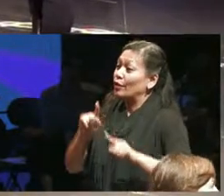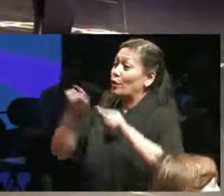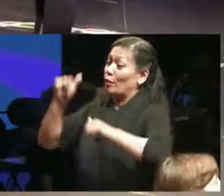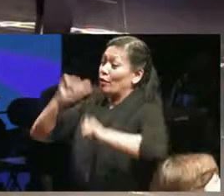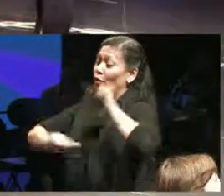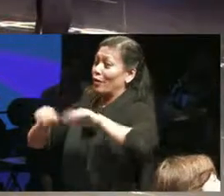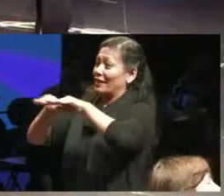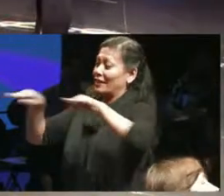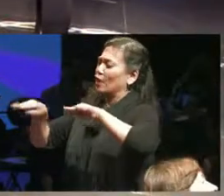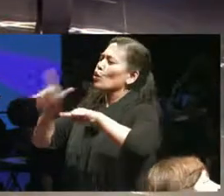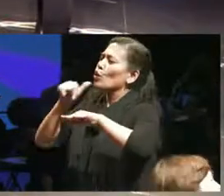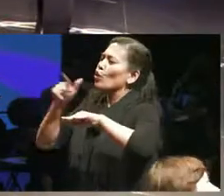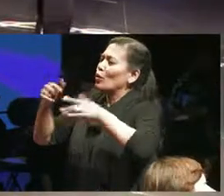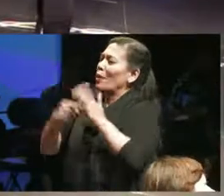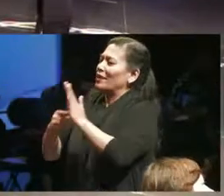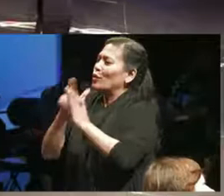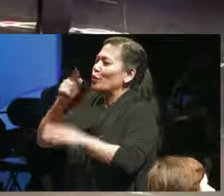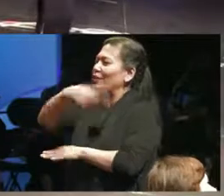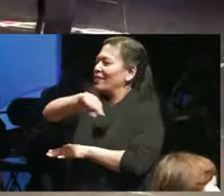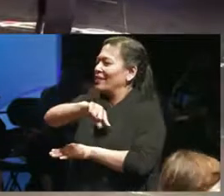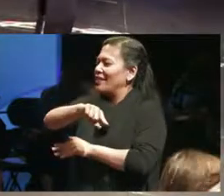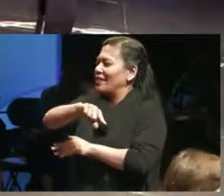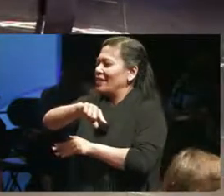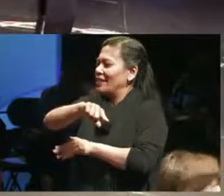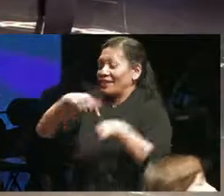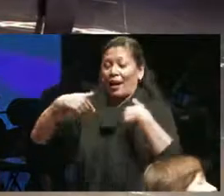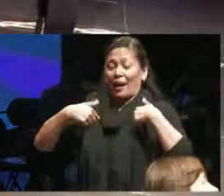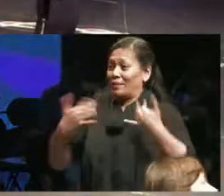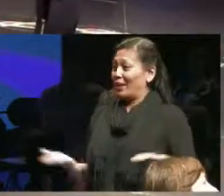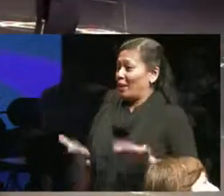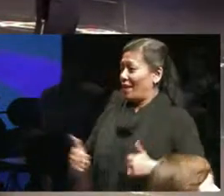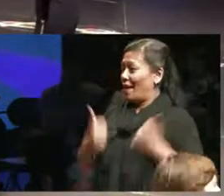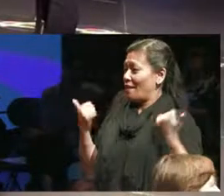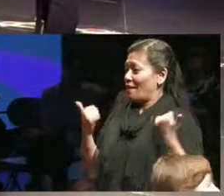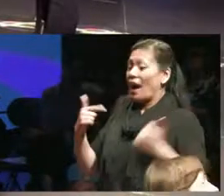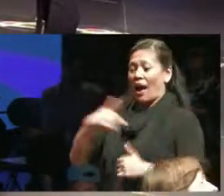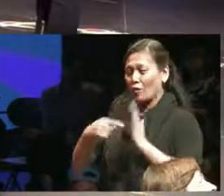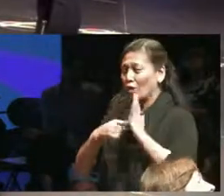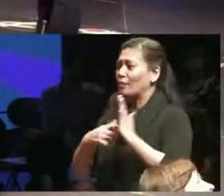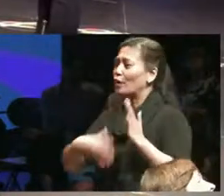and I'm on the stage a lot I represent a white disabled person a